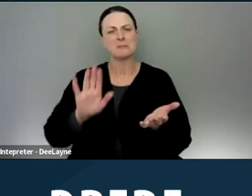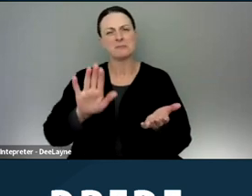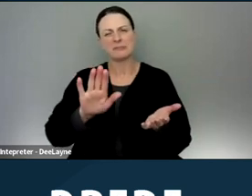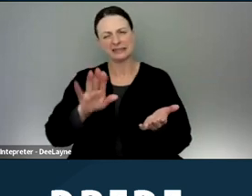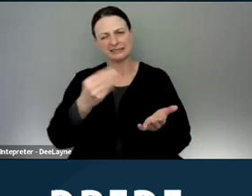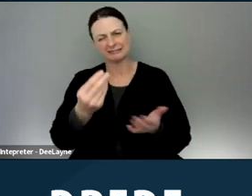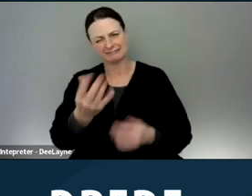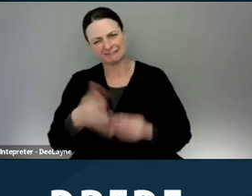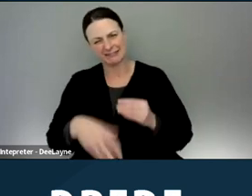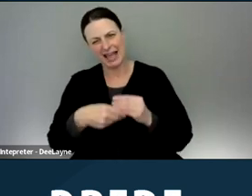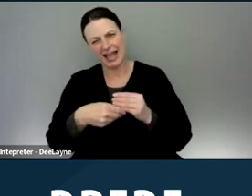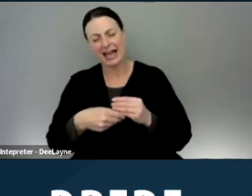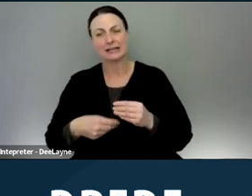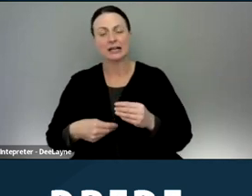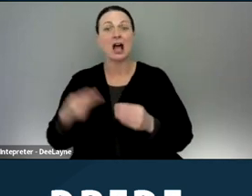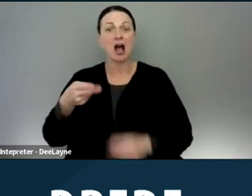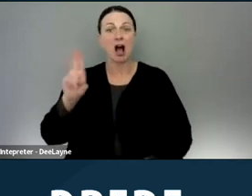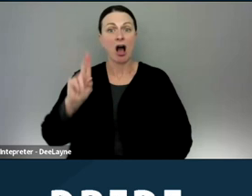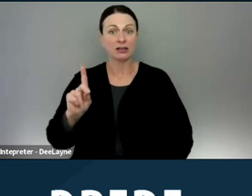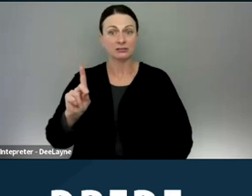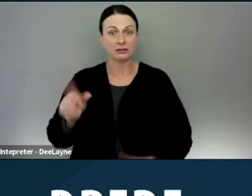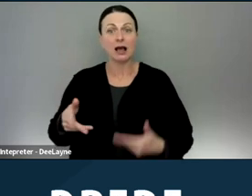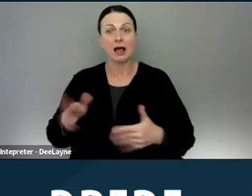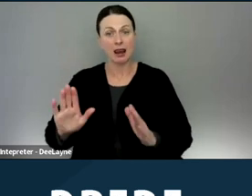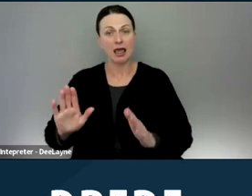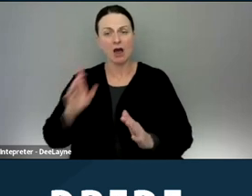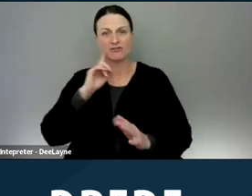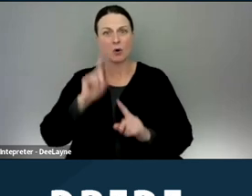HUD has allowed for cities and jurisdictions to increase